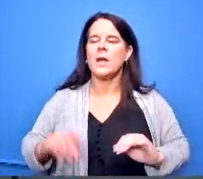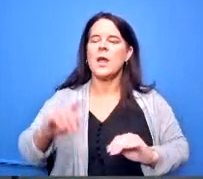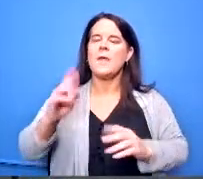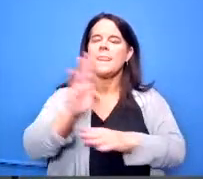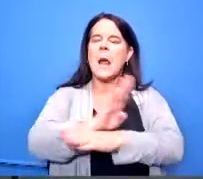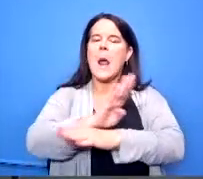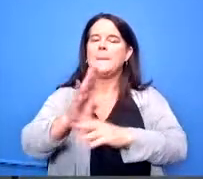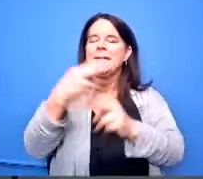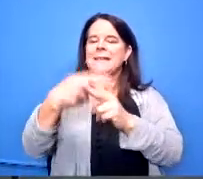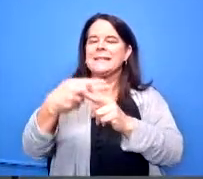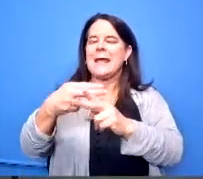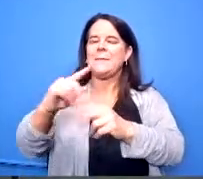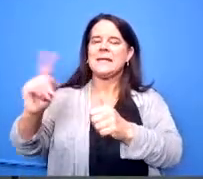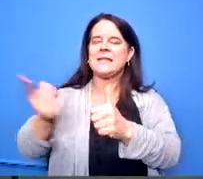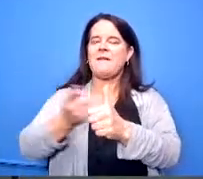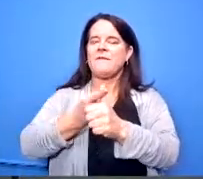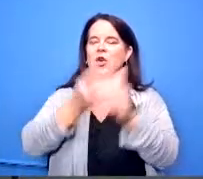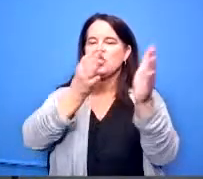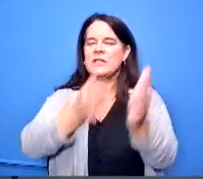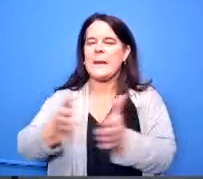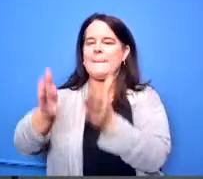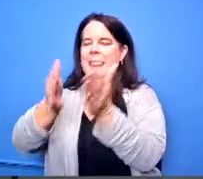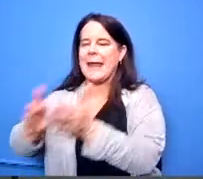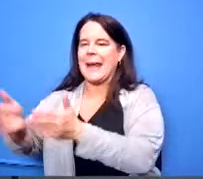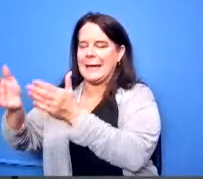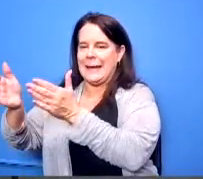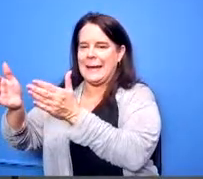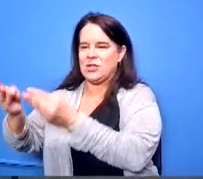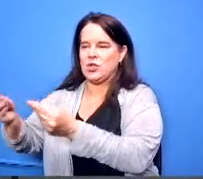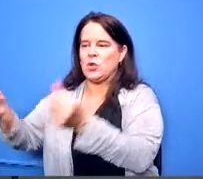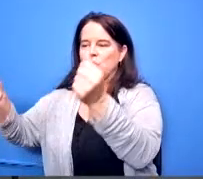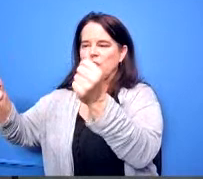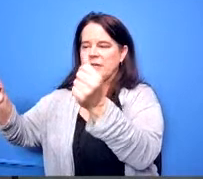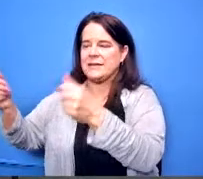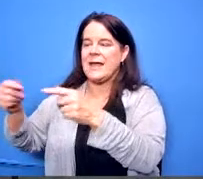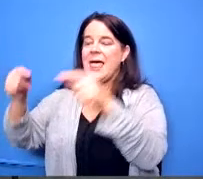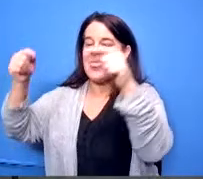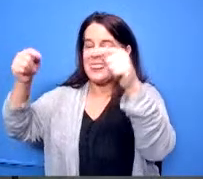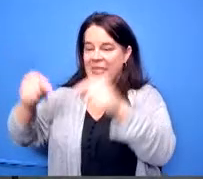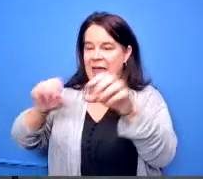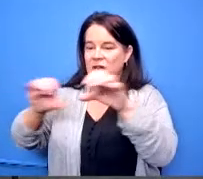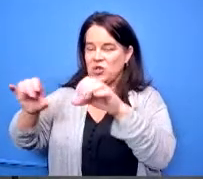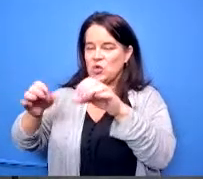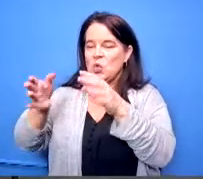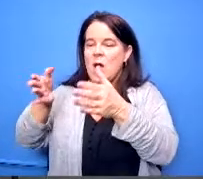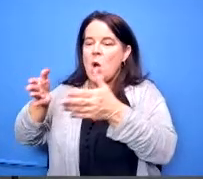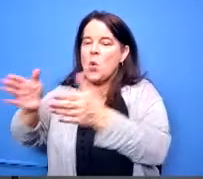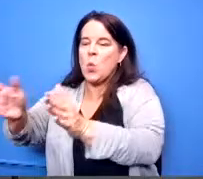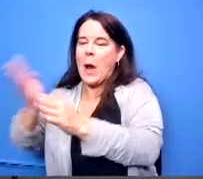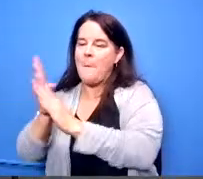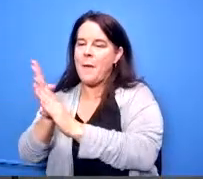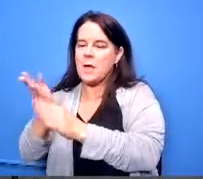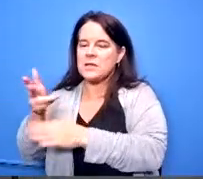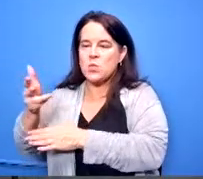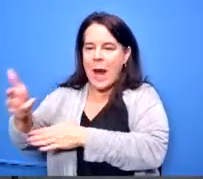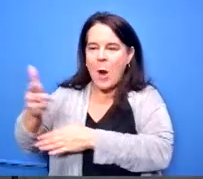and first planning solution does rallying for a number of school districts um and it's a subset of